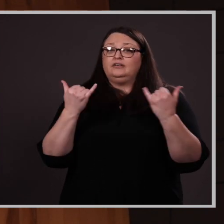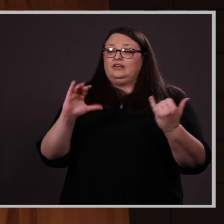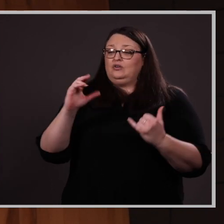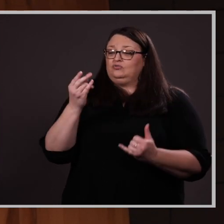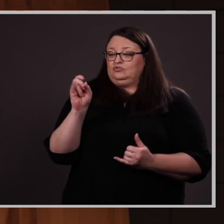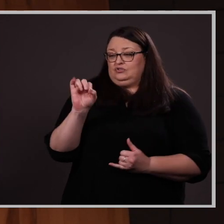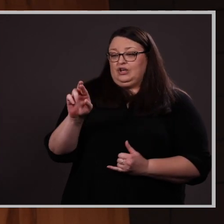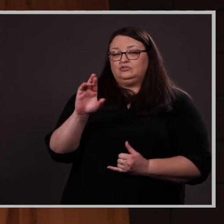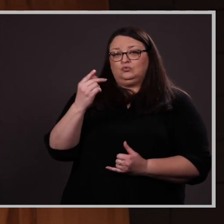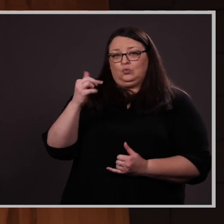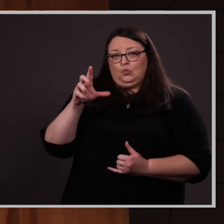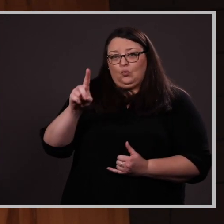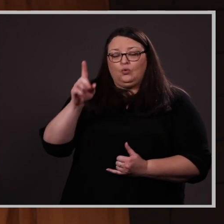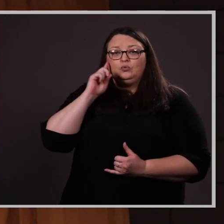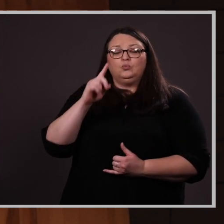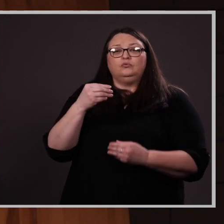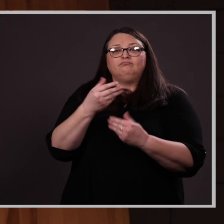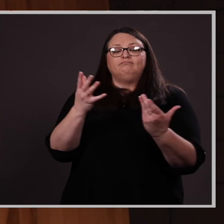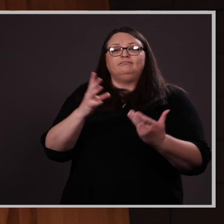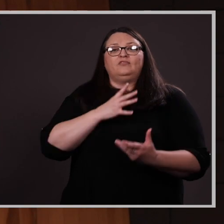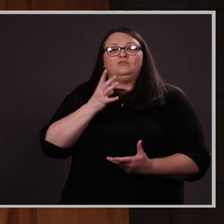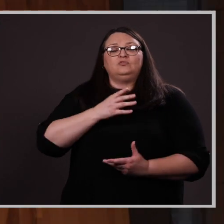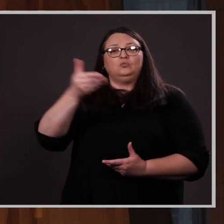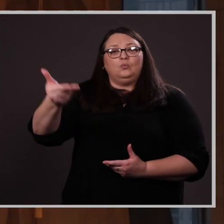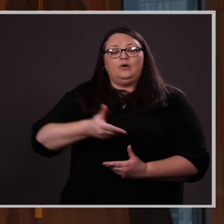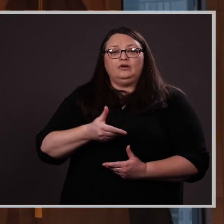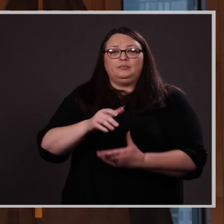welcome and congratulations to students.